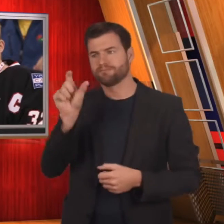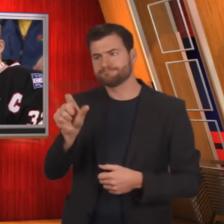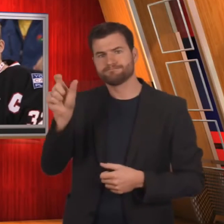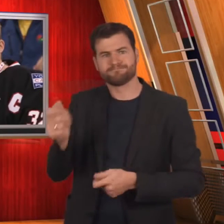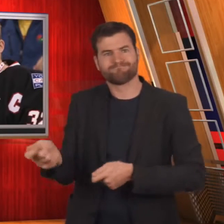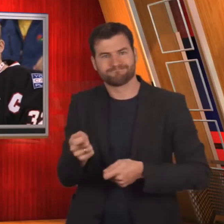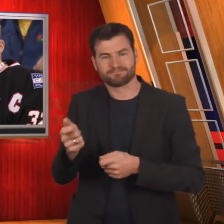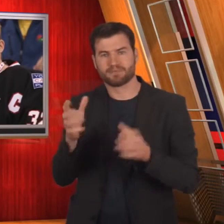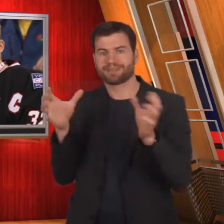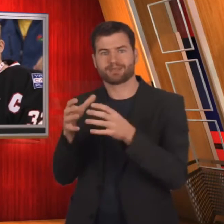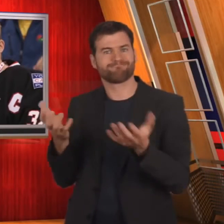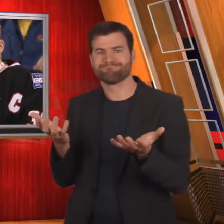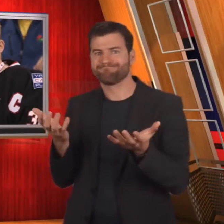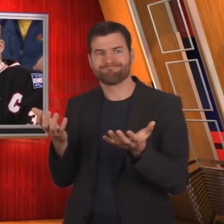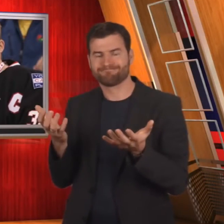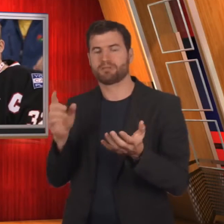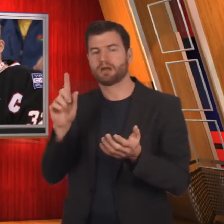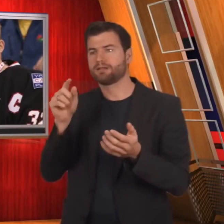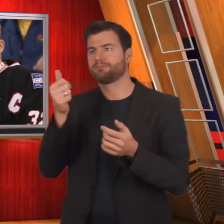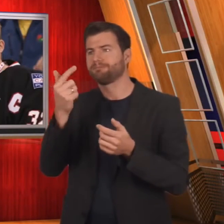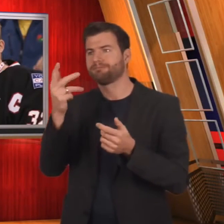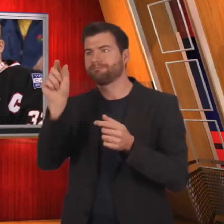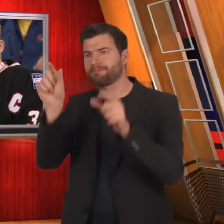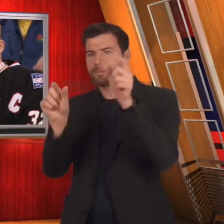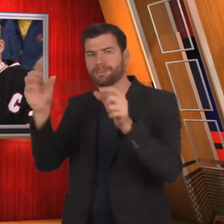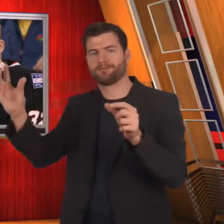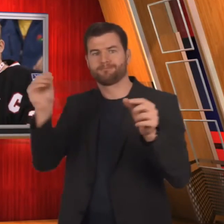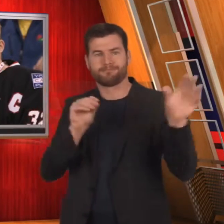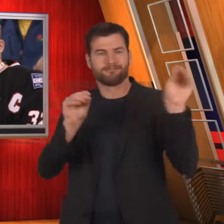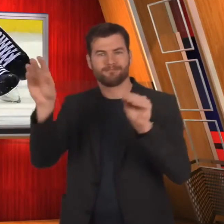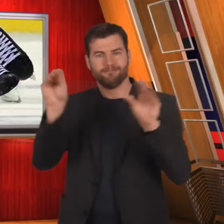Players without teams will be a part of